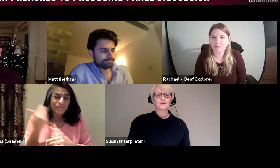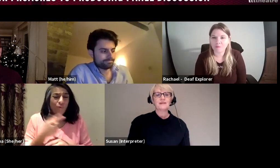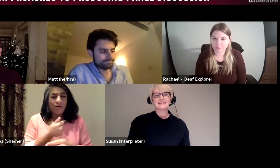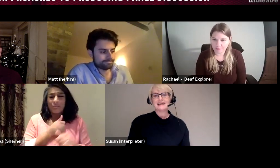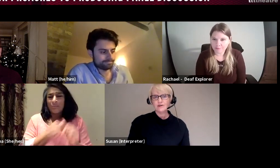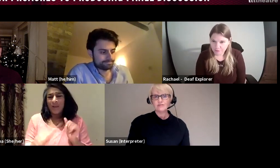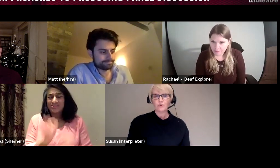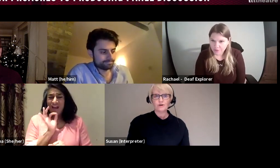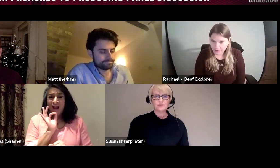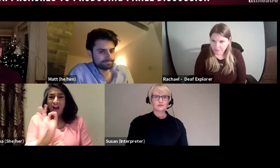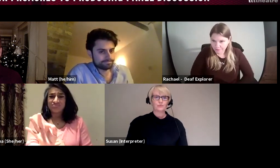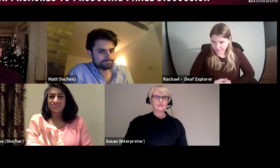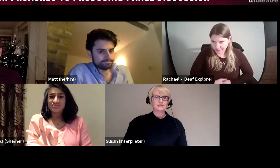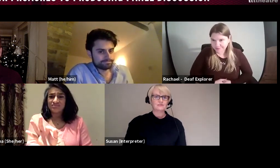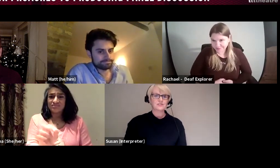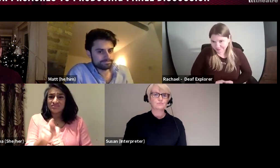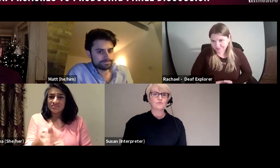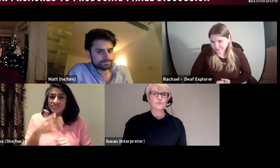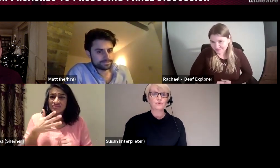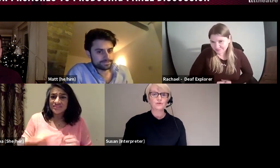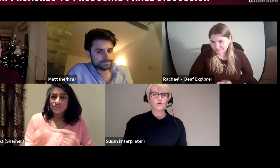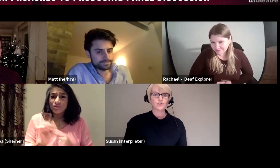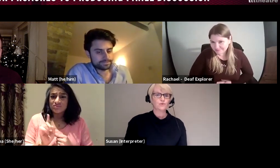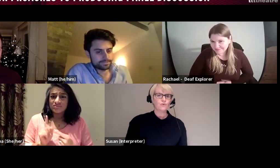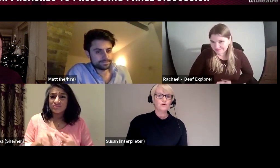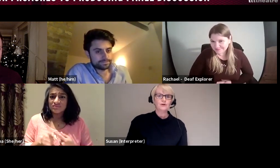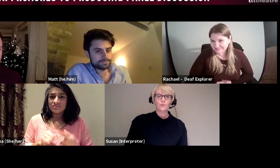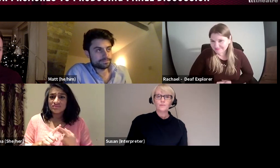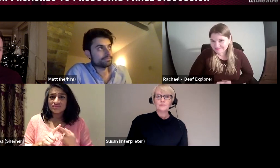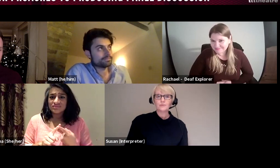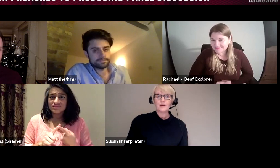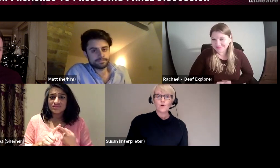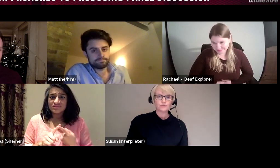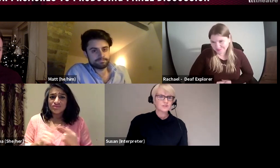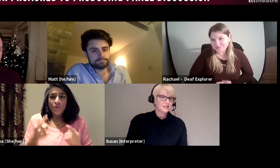may never have worked with a deaf team before, and are not sure what people may want. The best